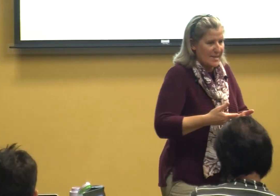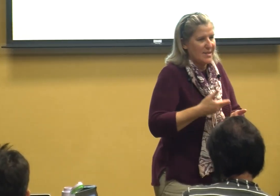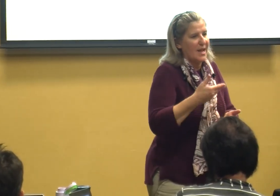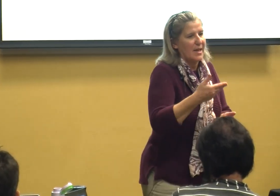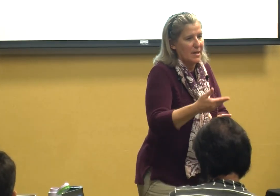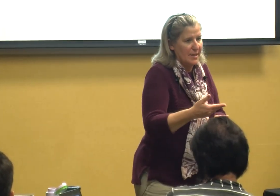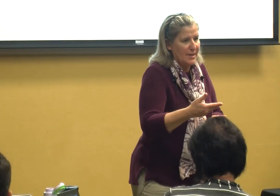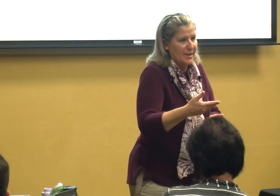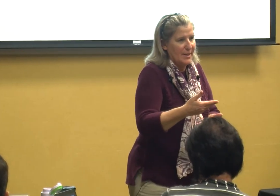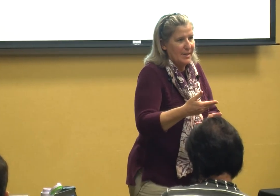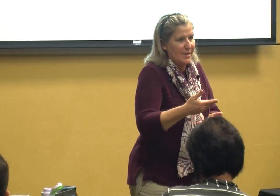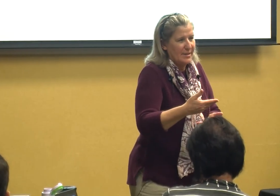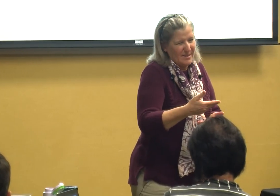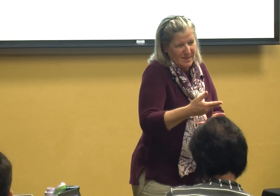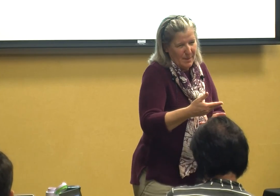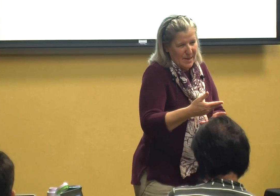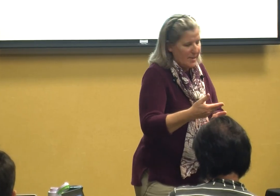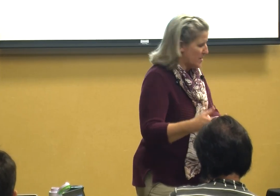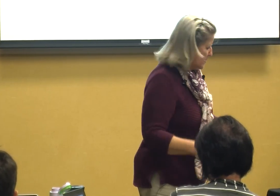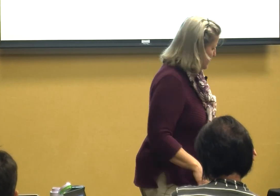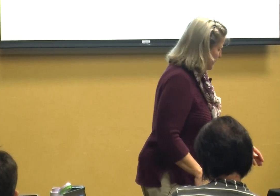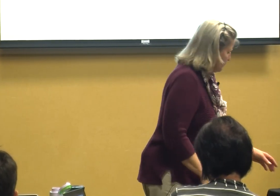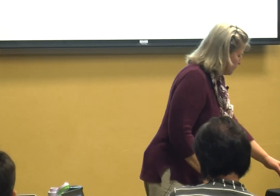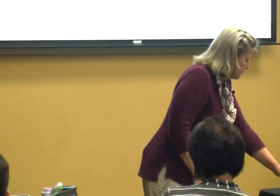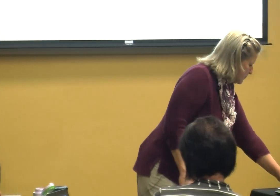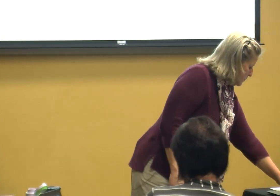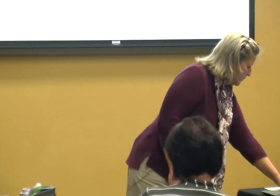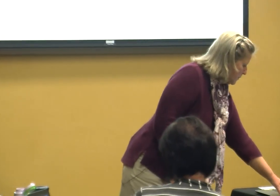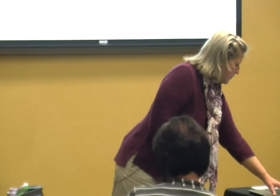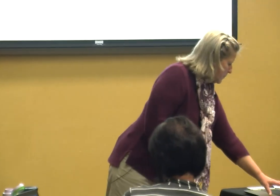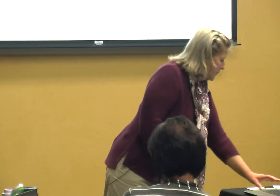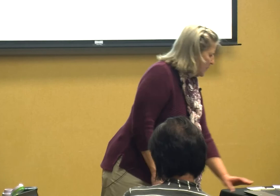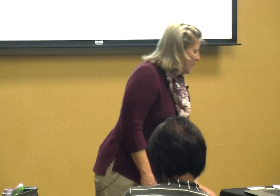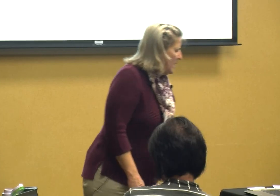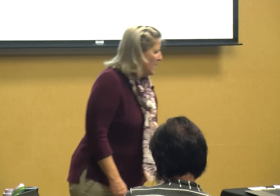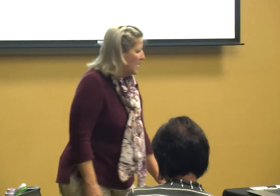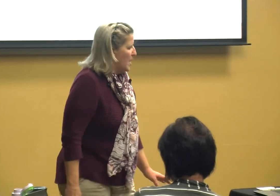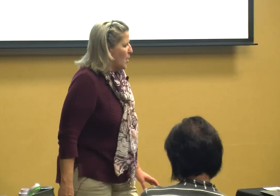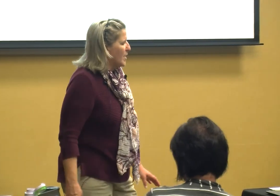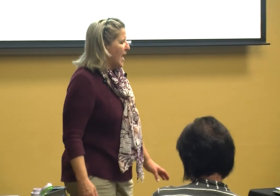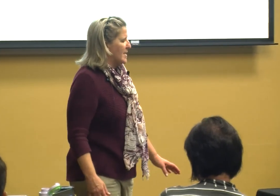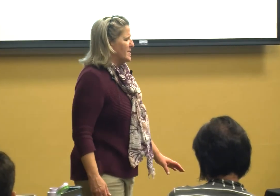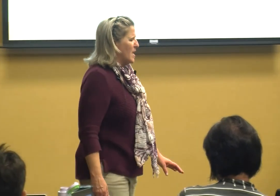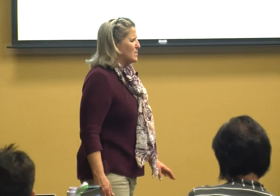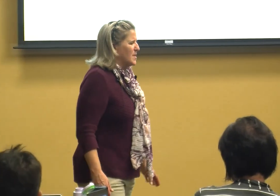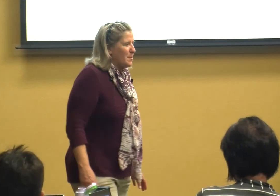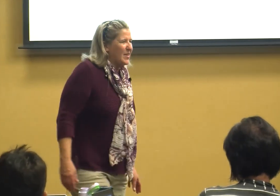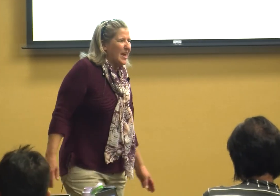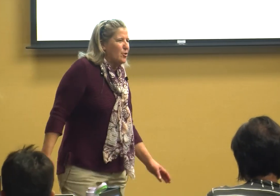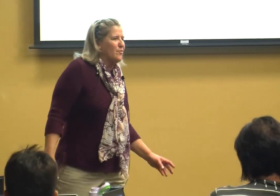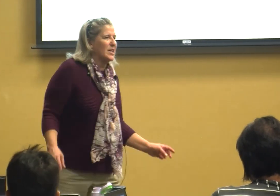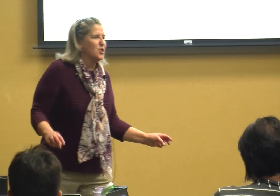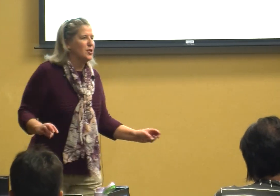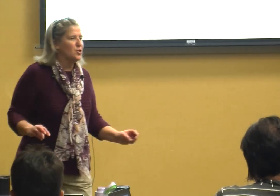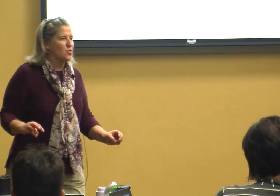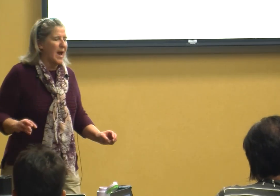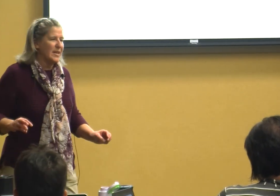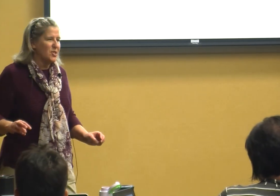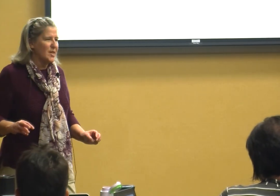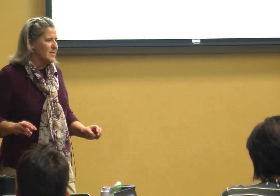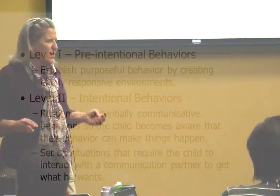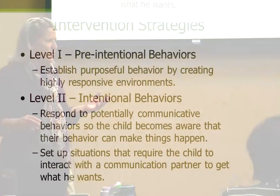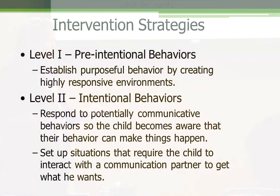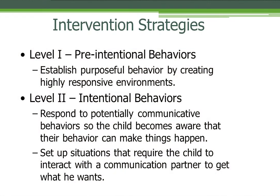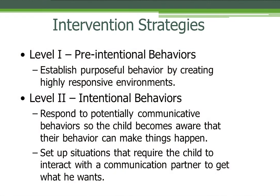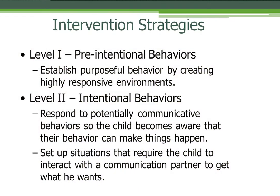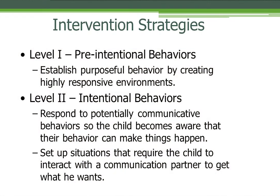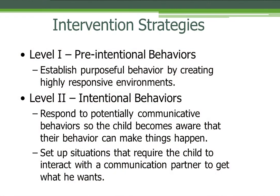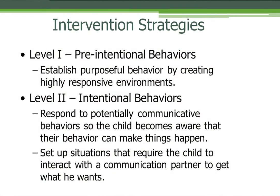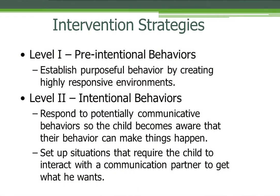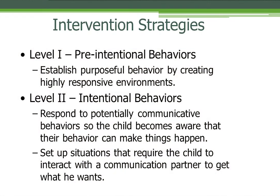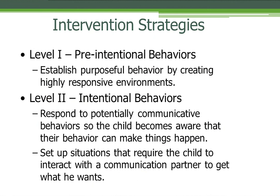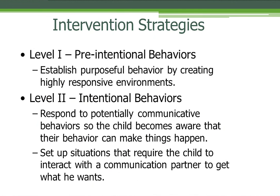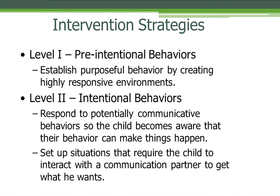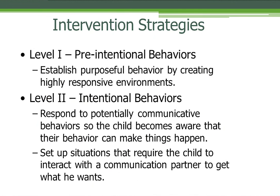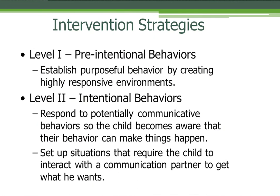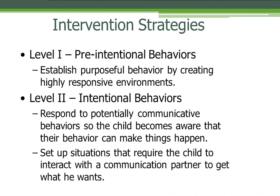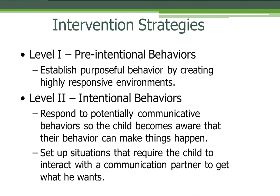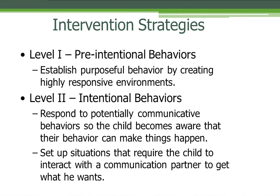thing does that make sense okay so some of the intervention strategies if a child is at a level